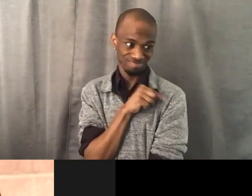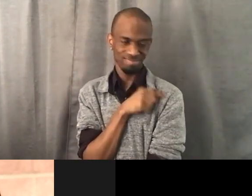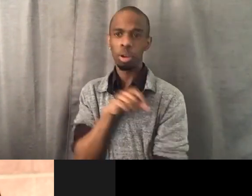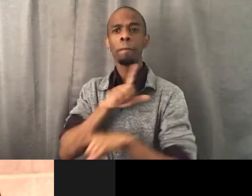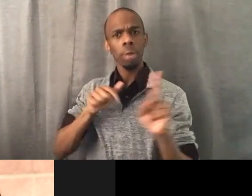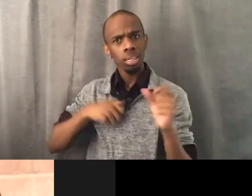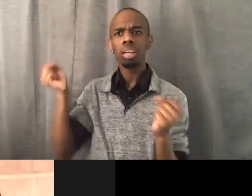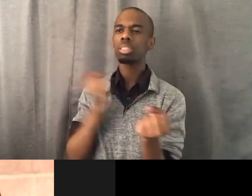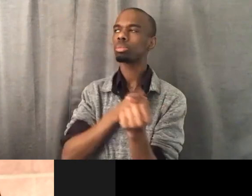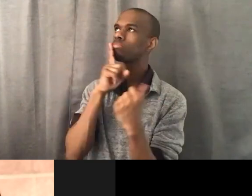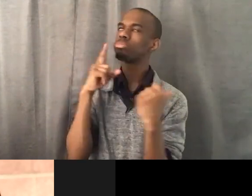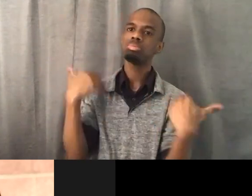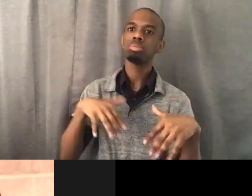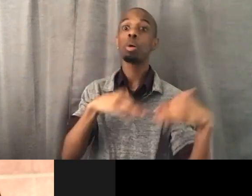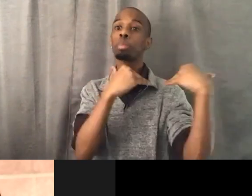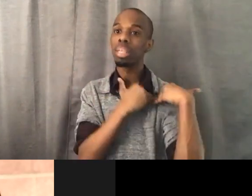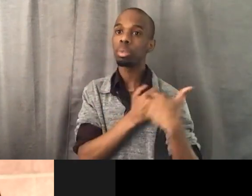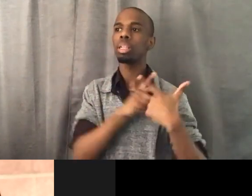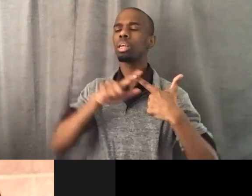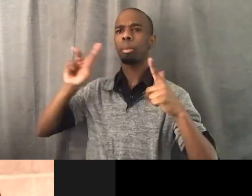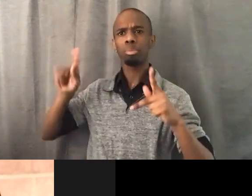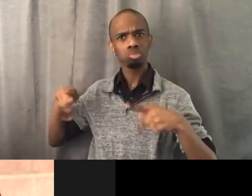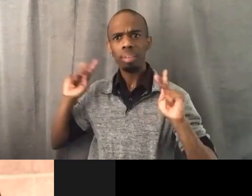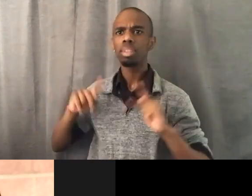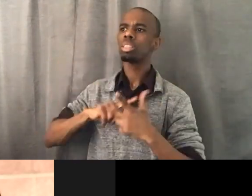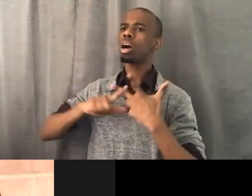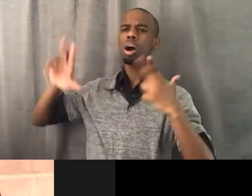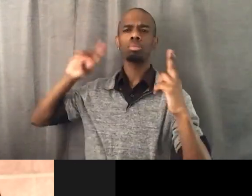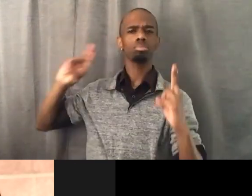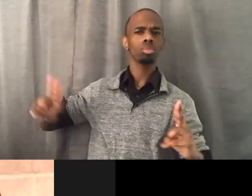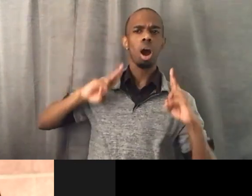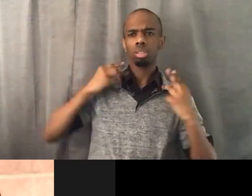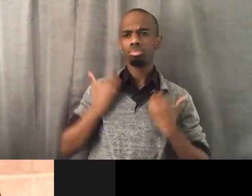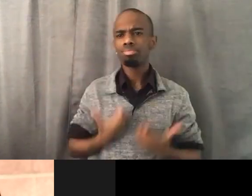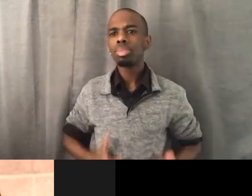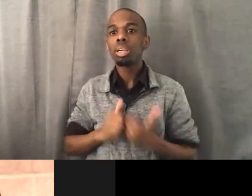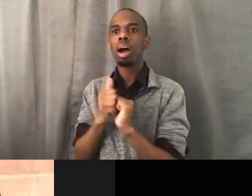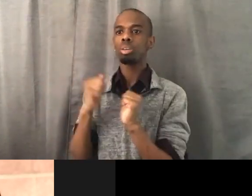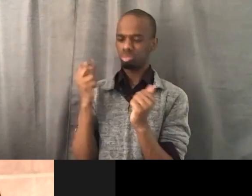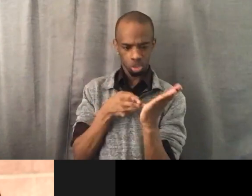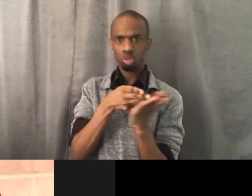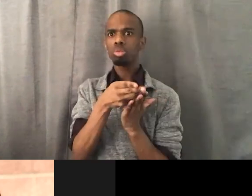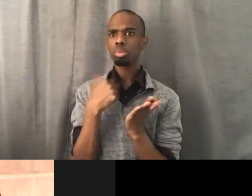and an honor to make sure that the truth is told. And truth should always be what's at the center.